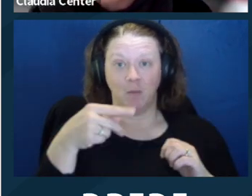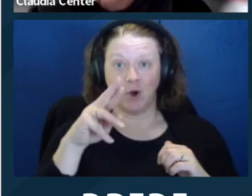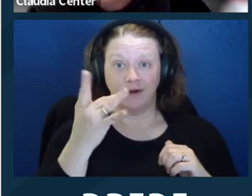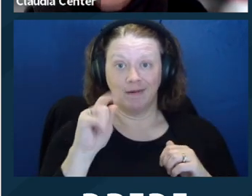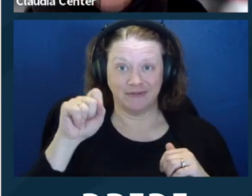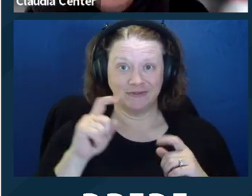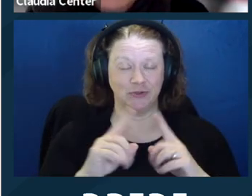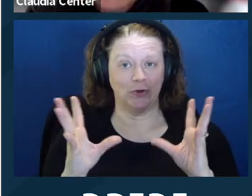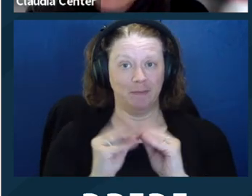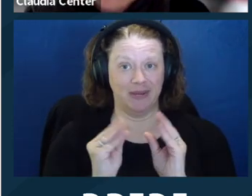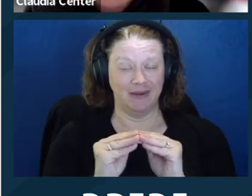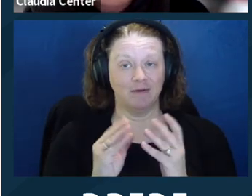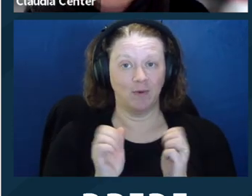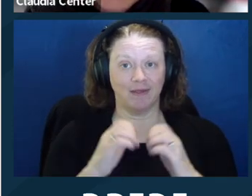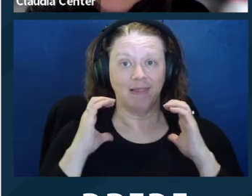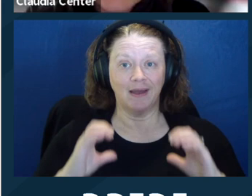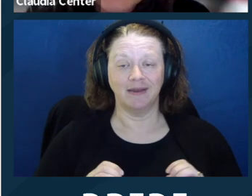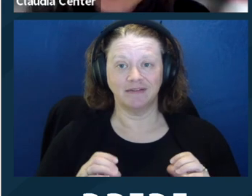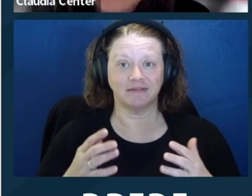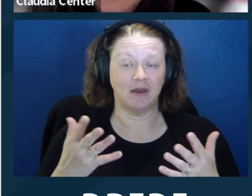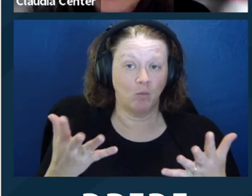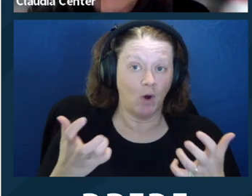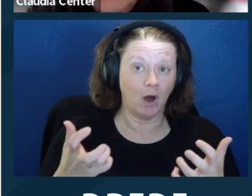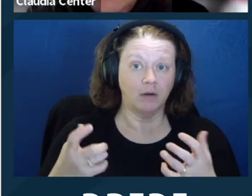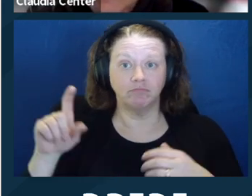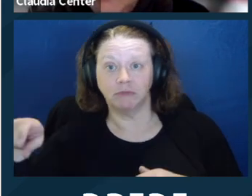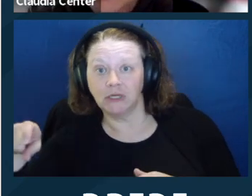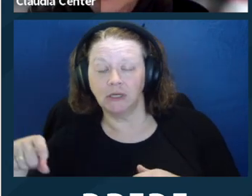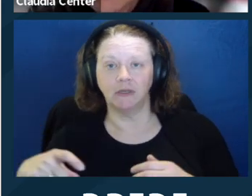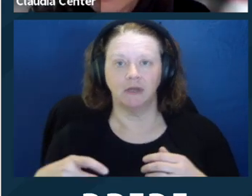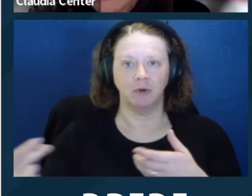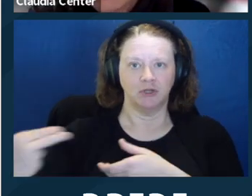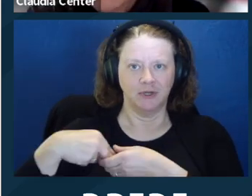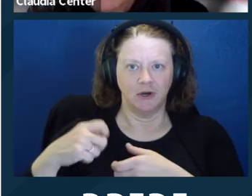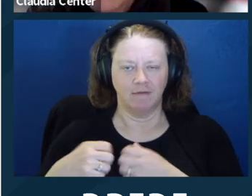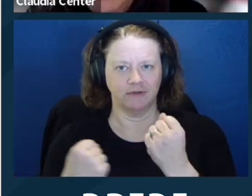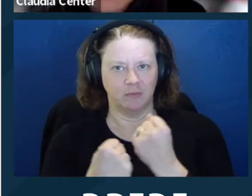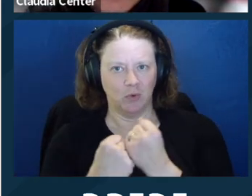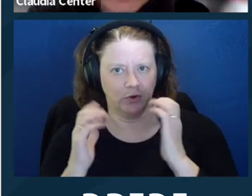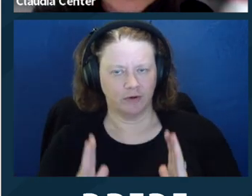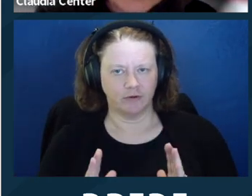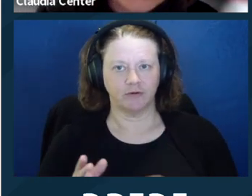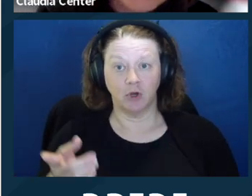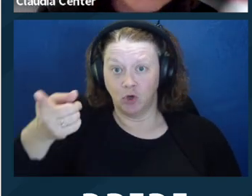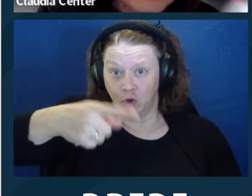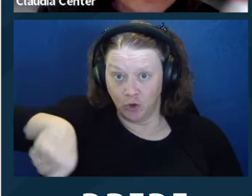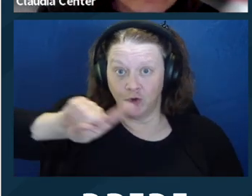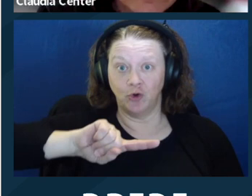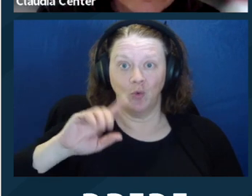your own decisions about how to balance all of these important considerations.